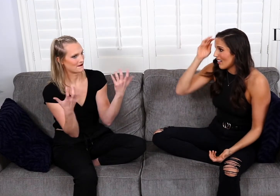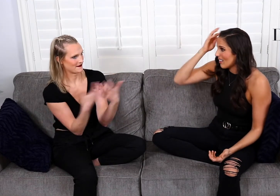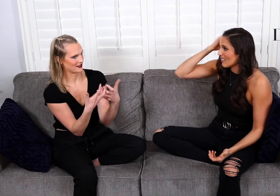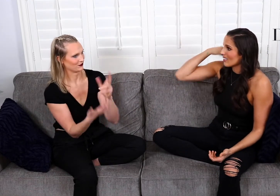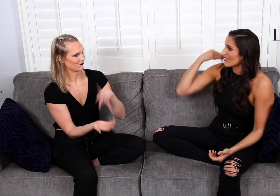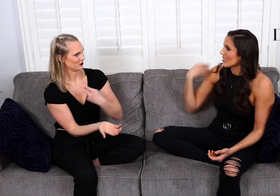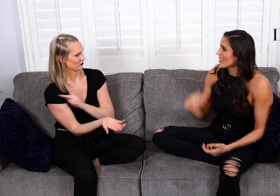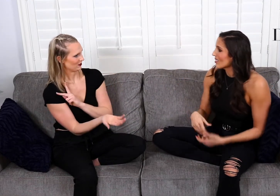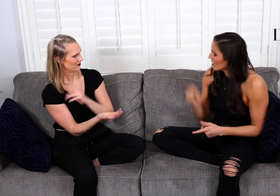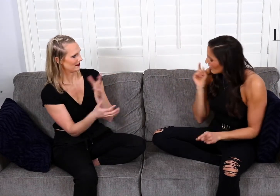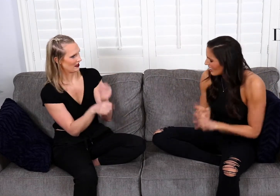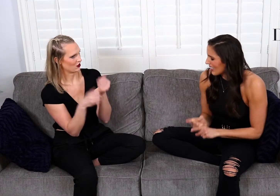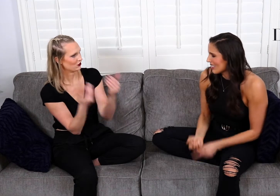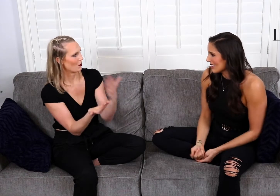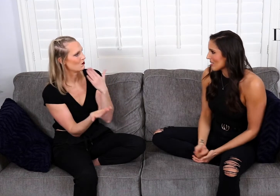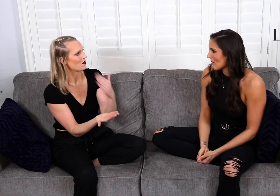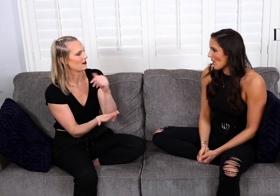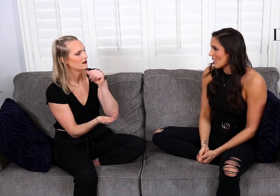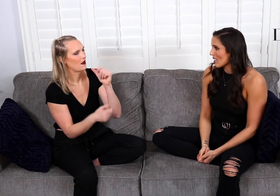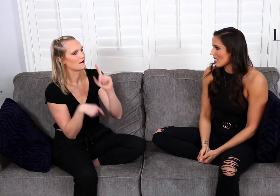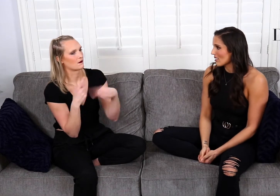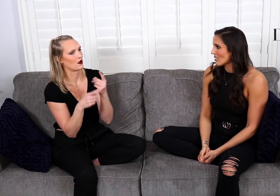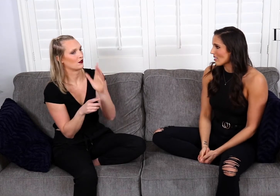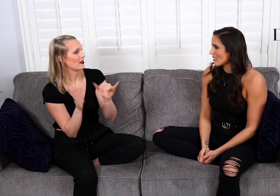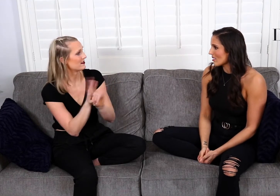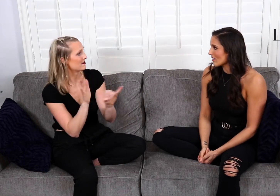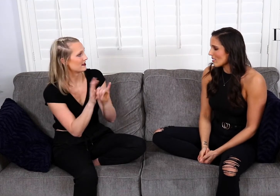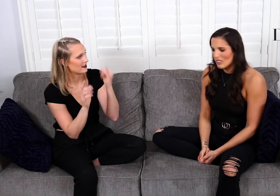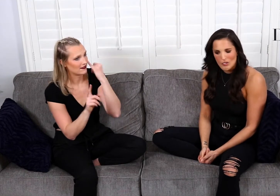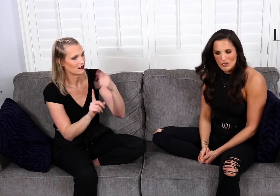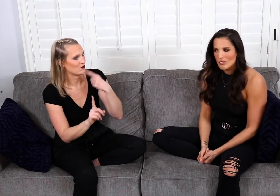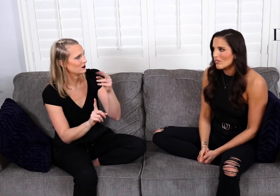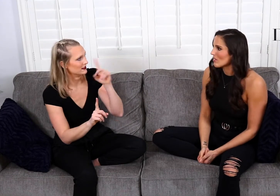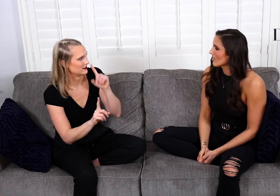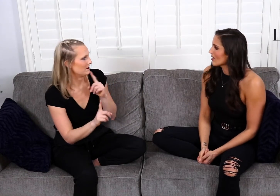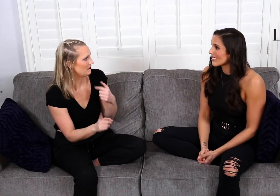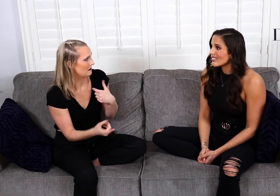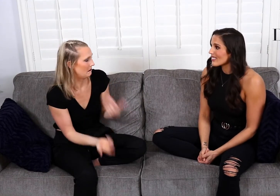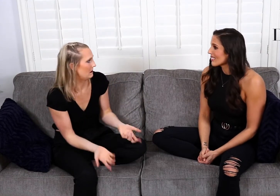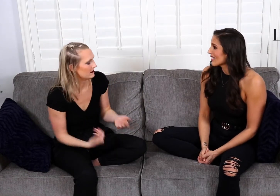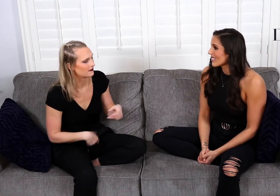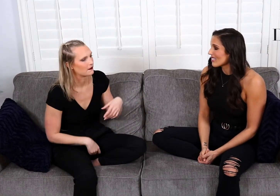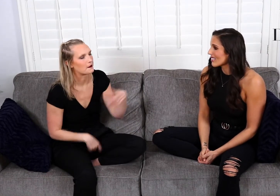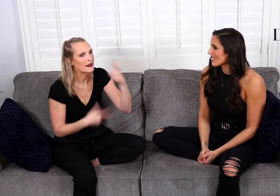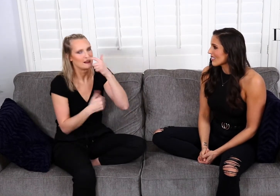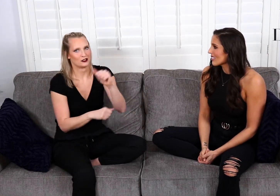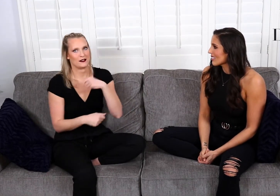It's about matching personalities and somebody that you get along with. not their identity, whether they're hearing or Deaf.